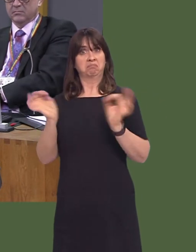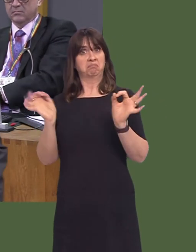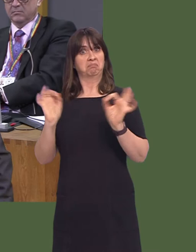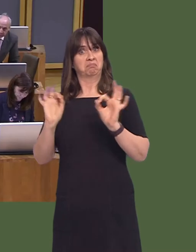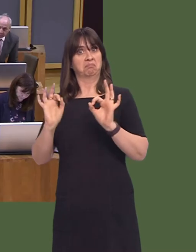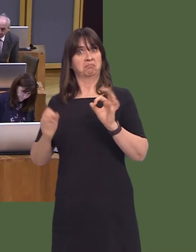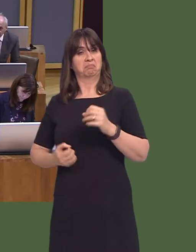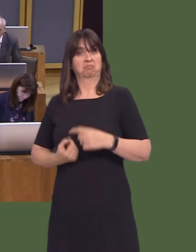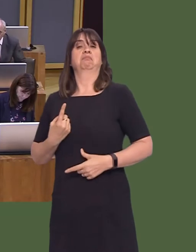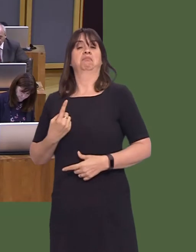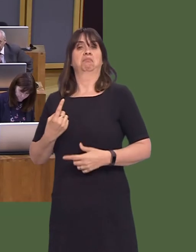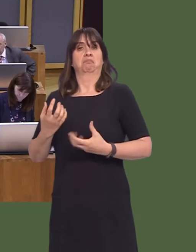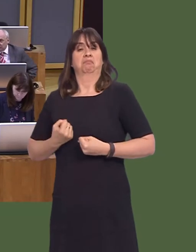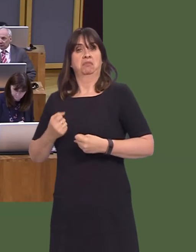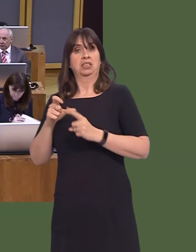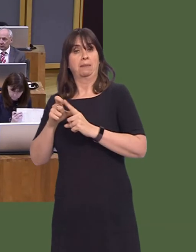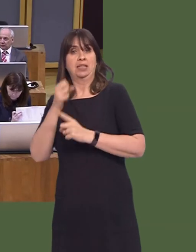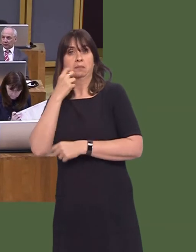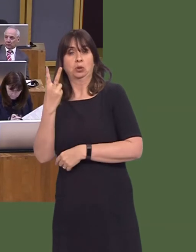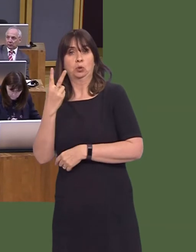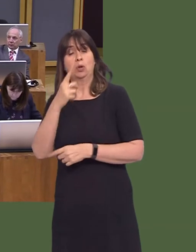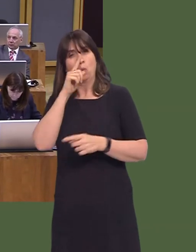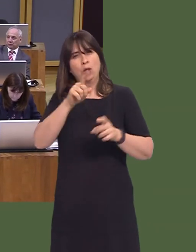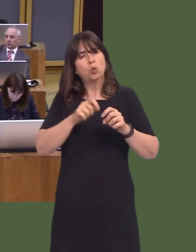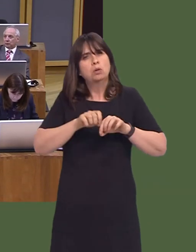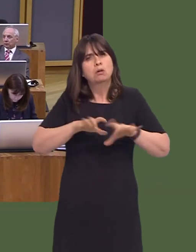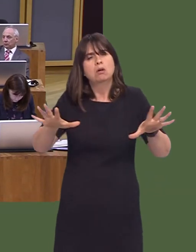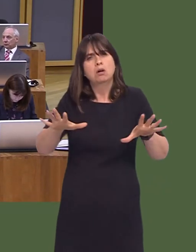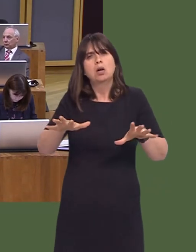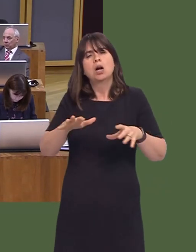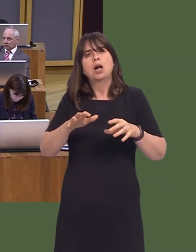Carwyn Jones AM: Let me just give the Member a flavour of what we're doing. Of course we